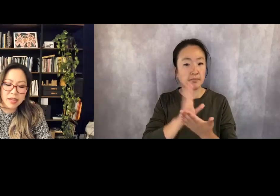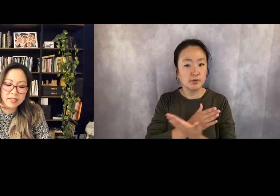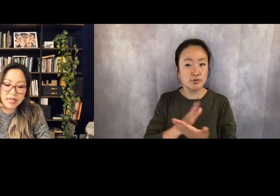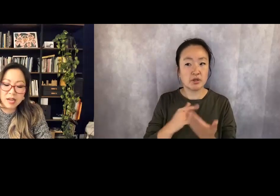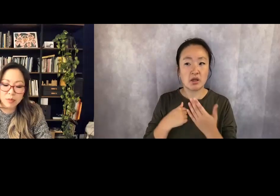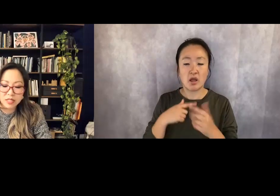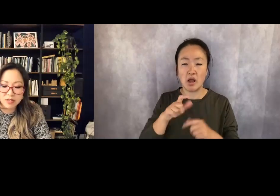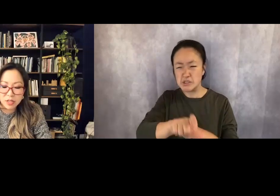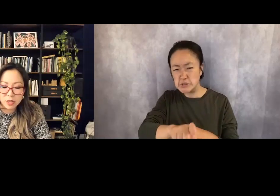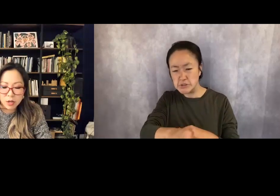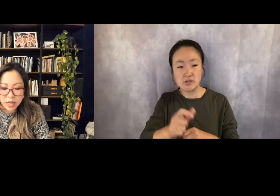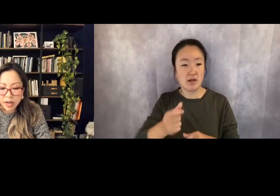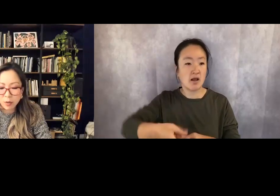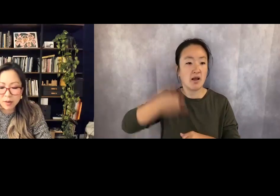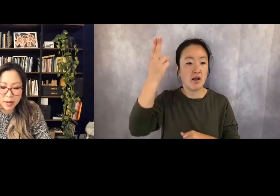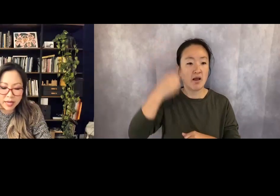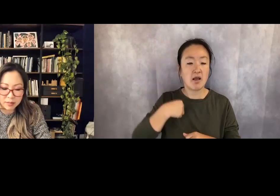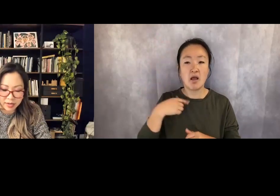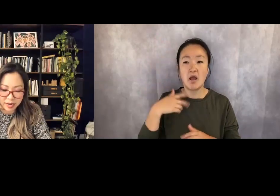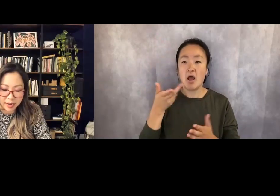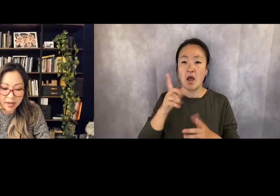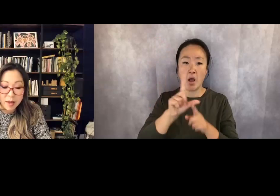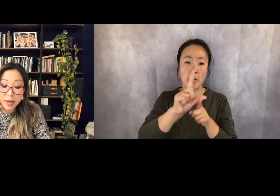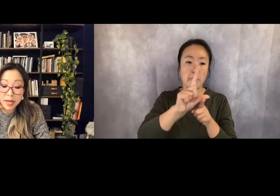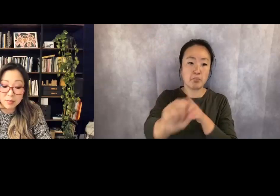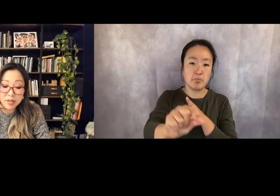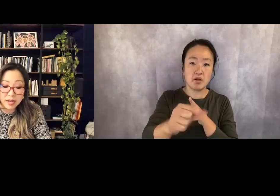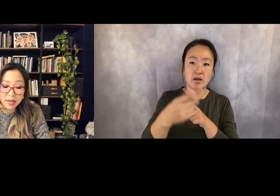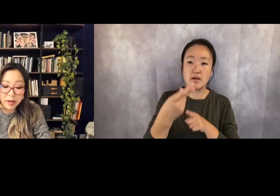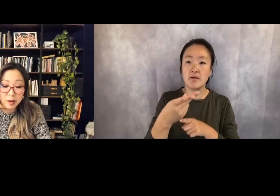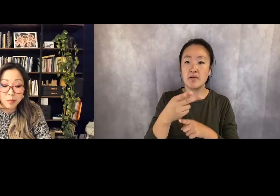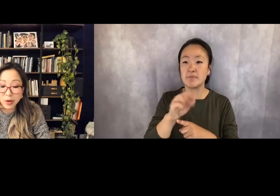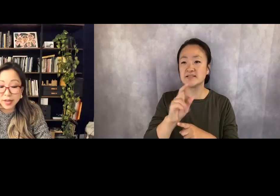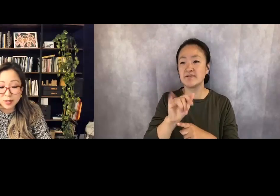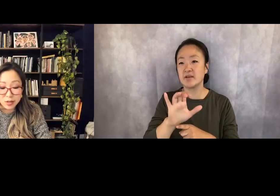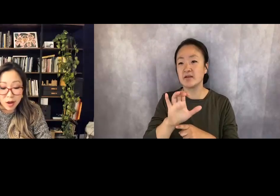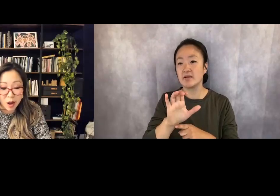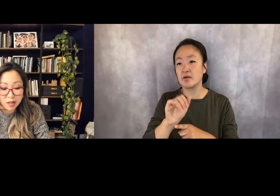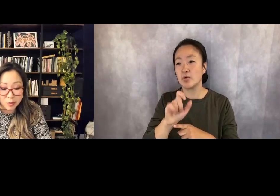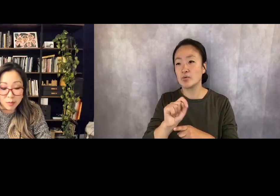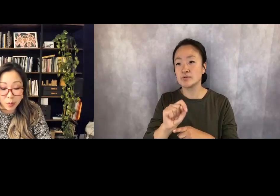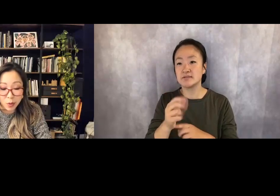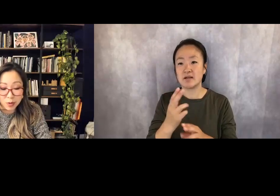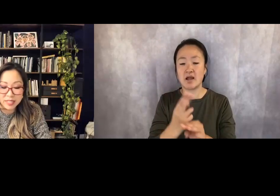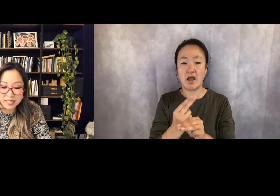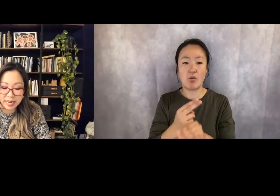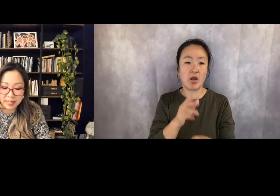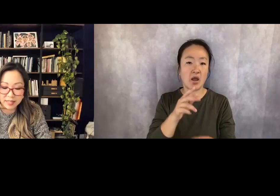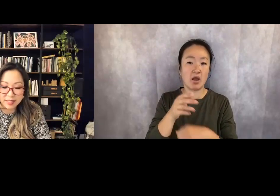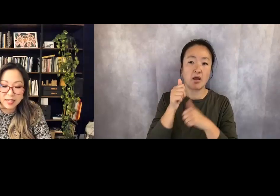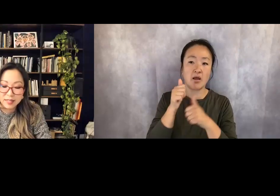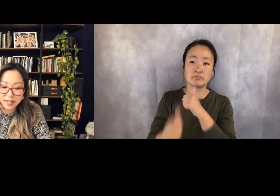Blaze down Pacific Coast Highway, past midnight, past midnight, break into the Hollywood Bowl, to dance.